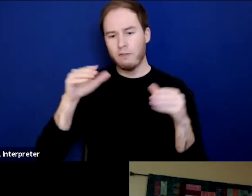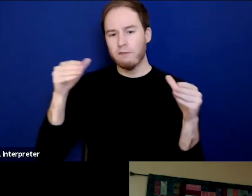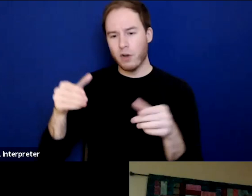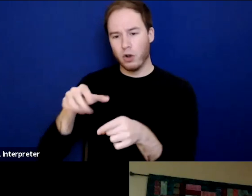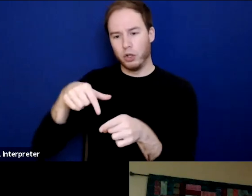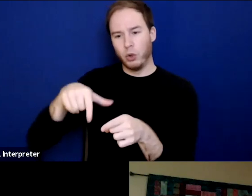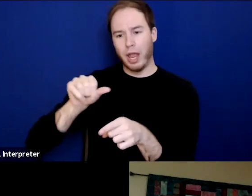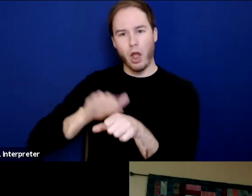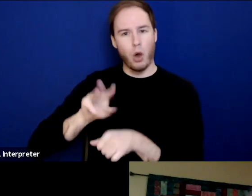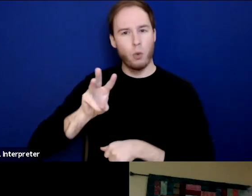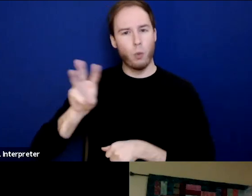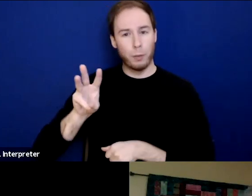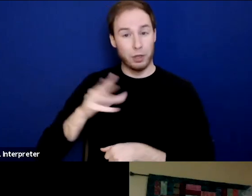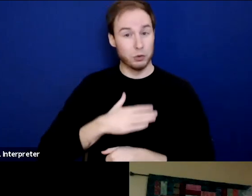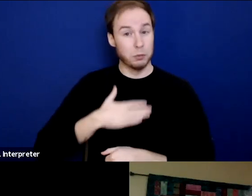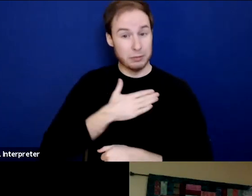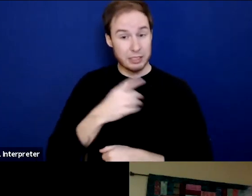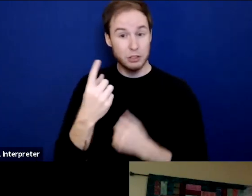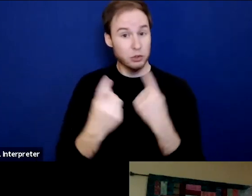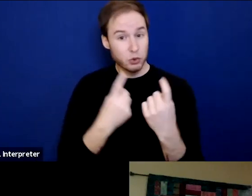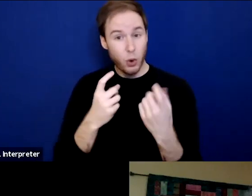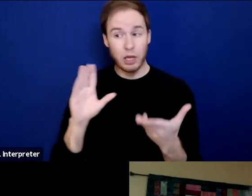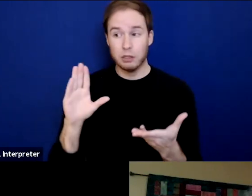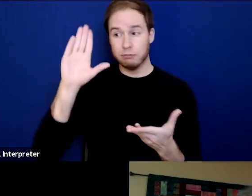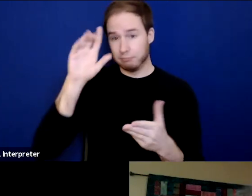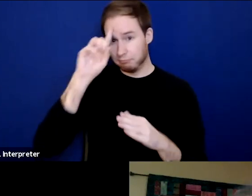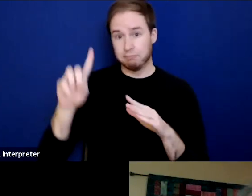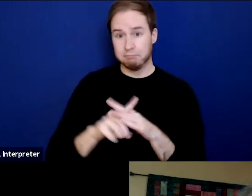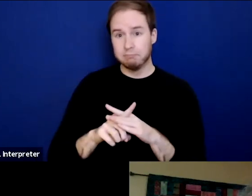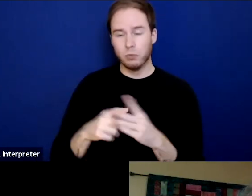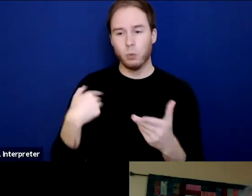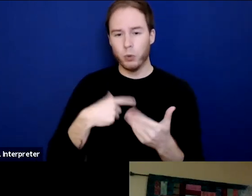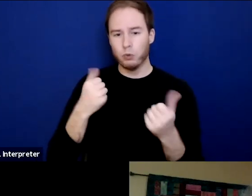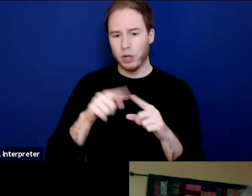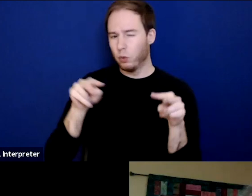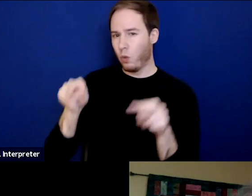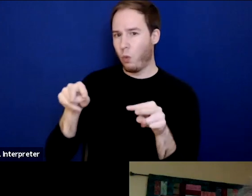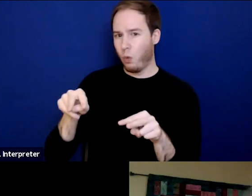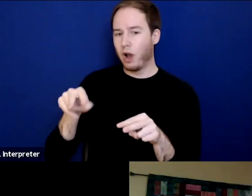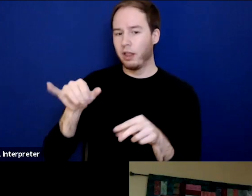So, feel free to pose any questions along the way. We will try to incorporate responses